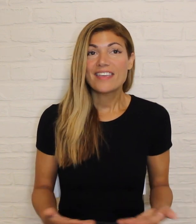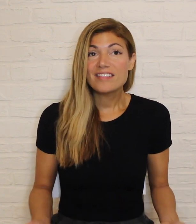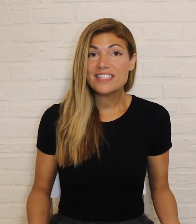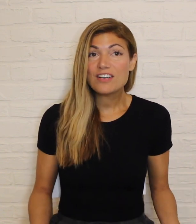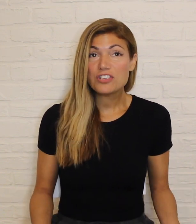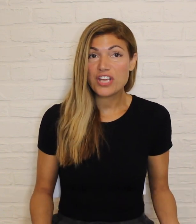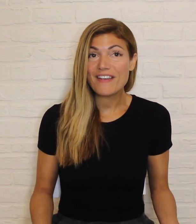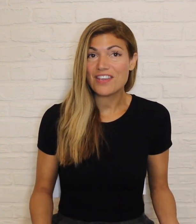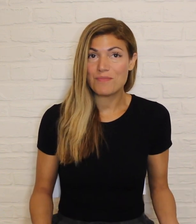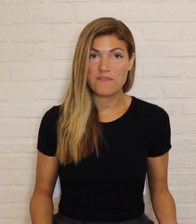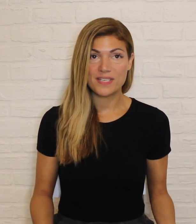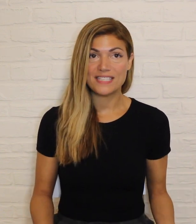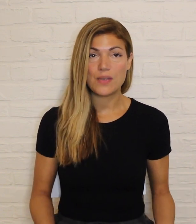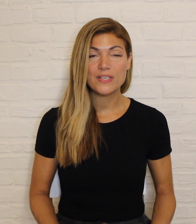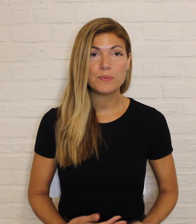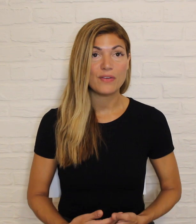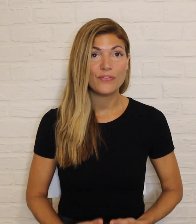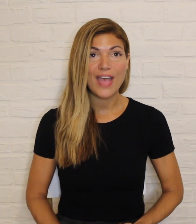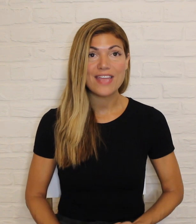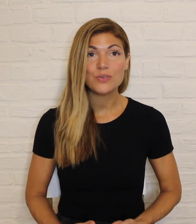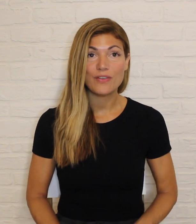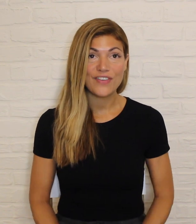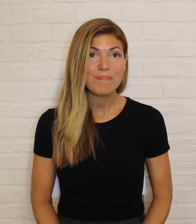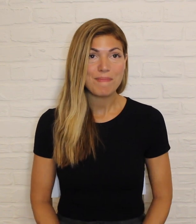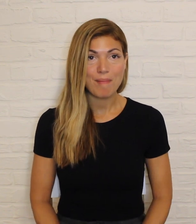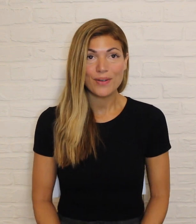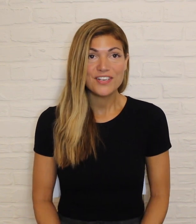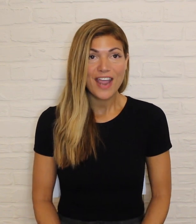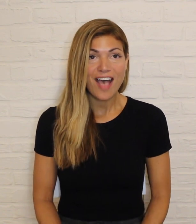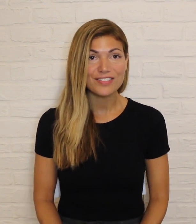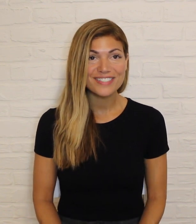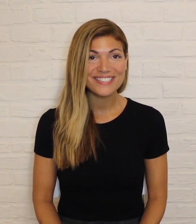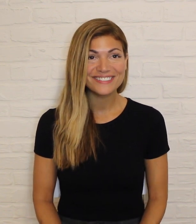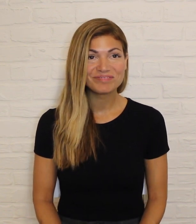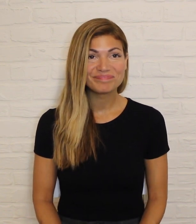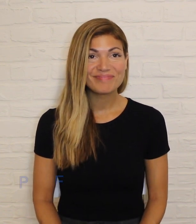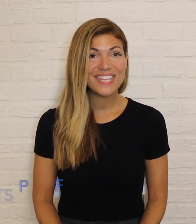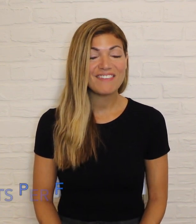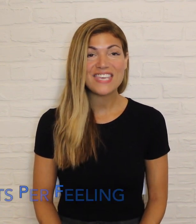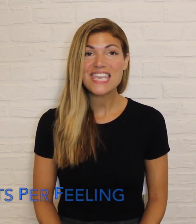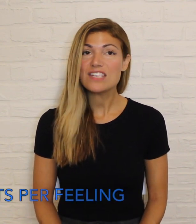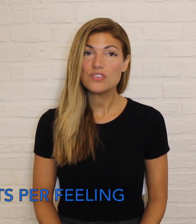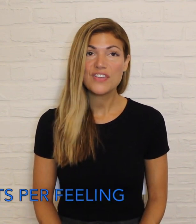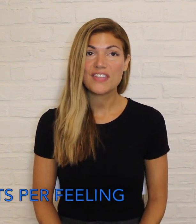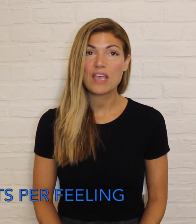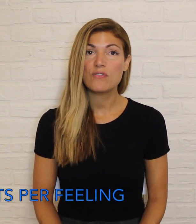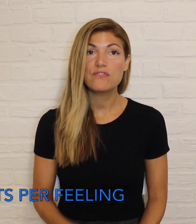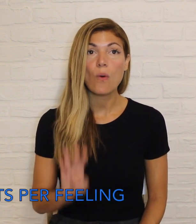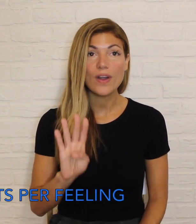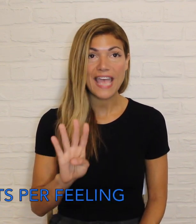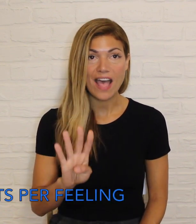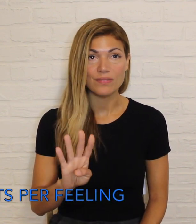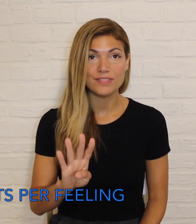Consider sharing your movement sequence with a friend or family member in your house. Give each feeling four counts.